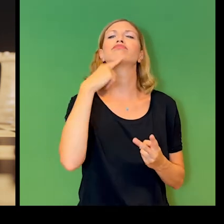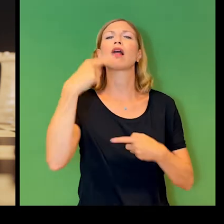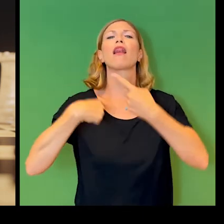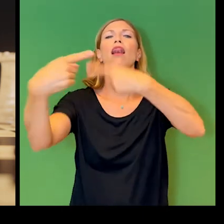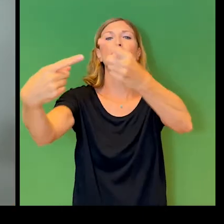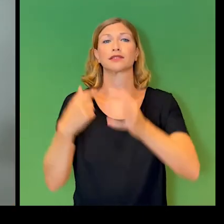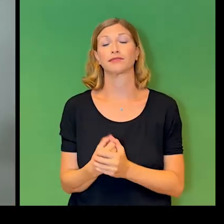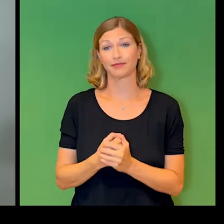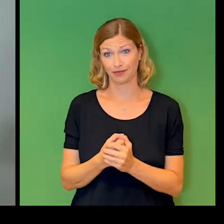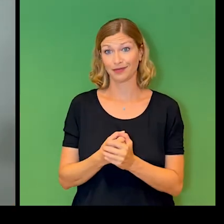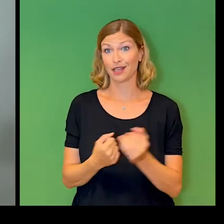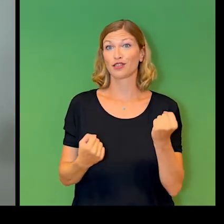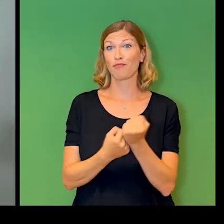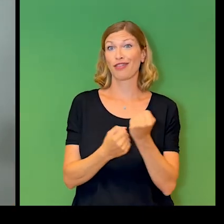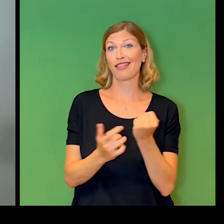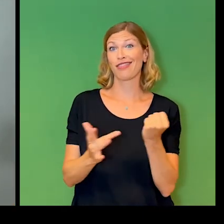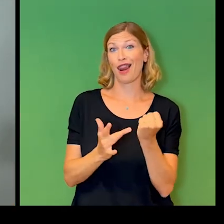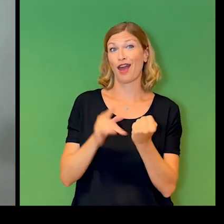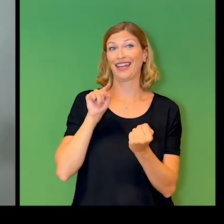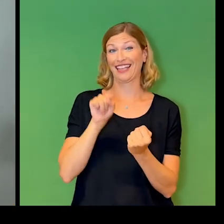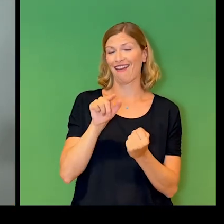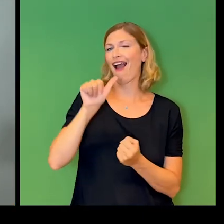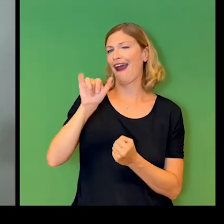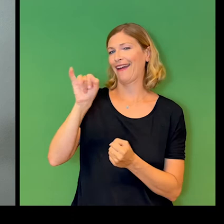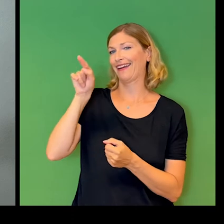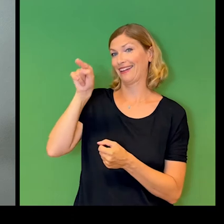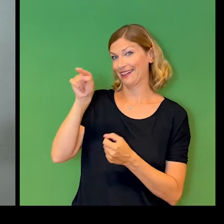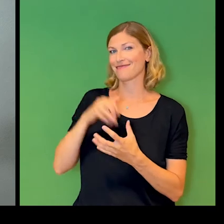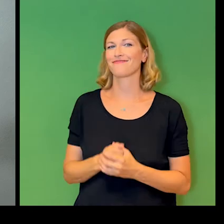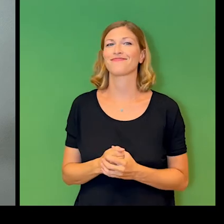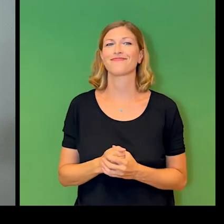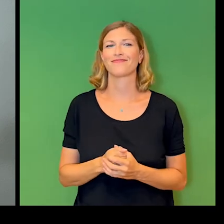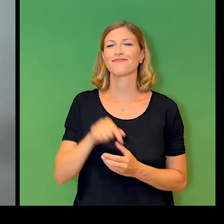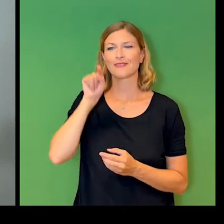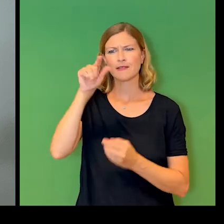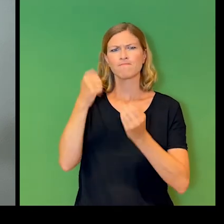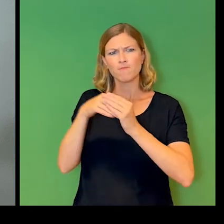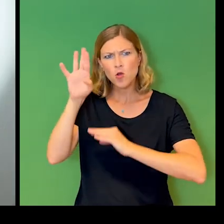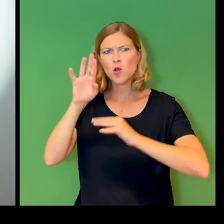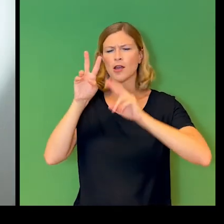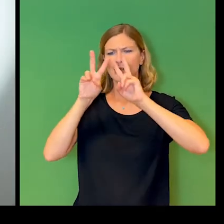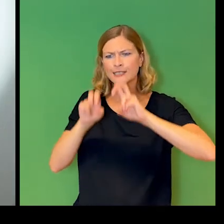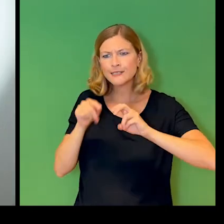technologies drawing upon artificial intelligence to predict what we want and need